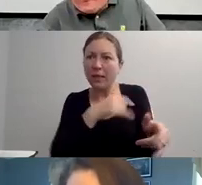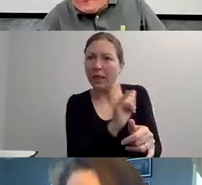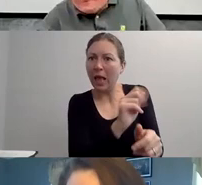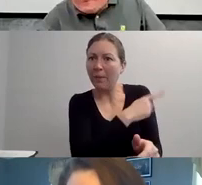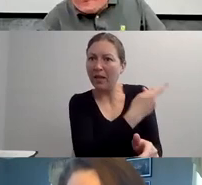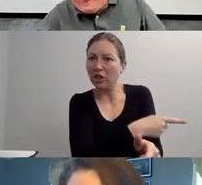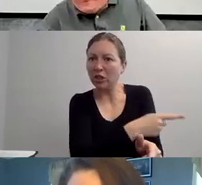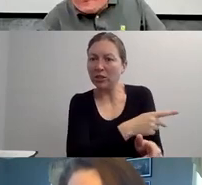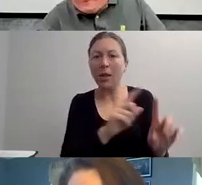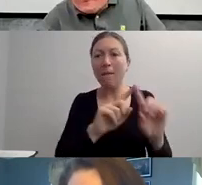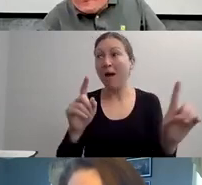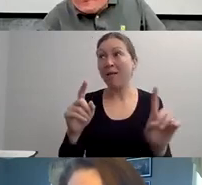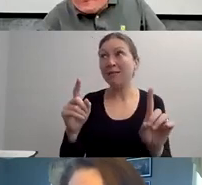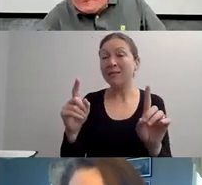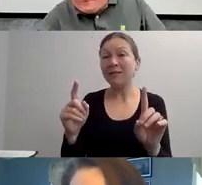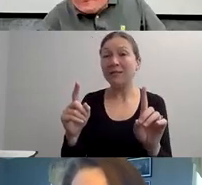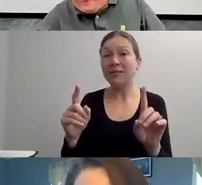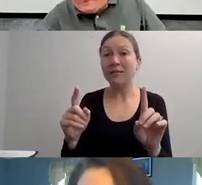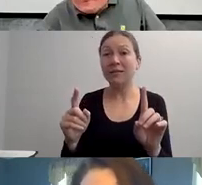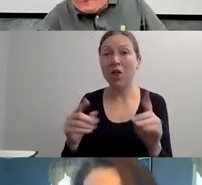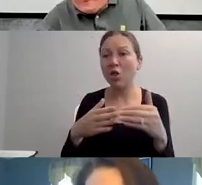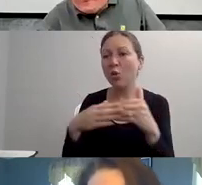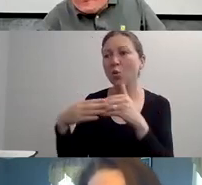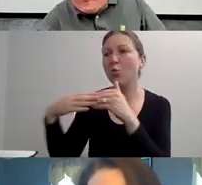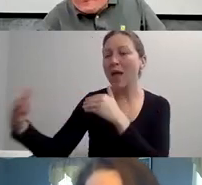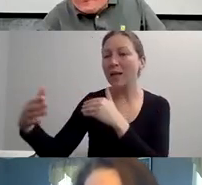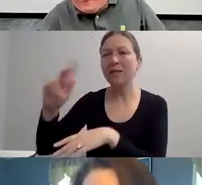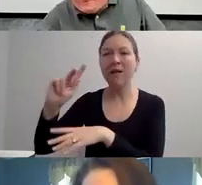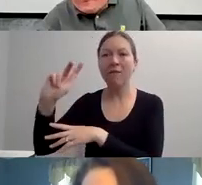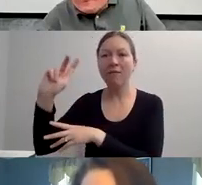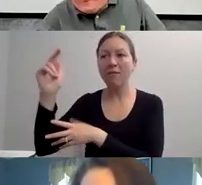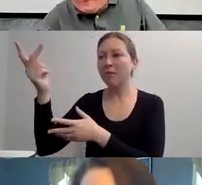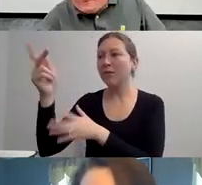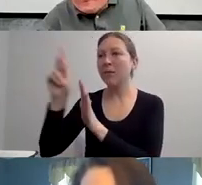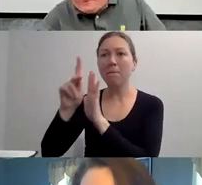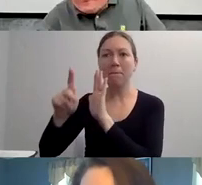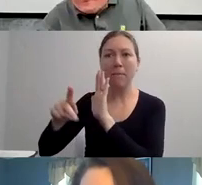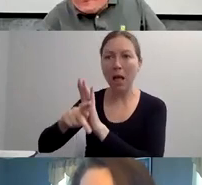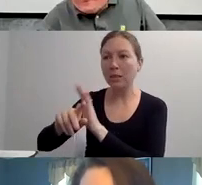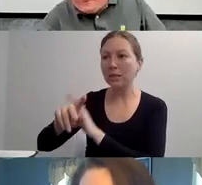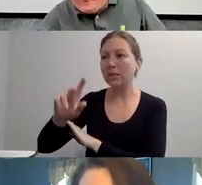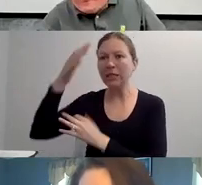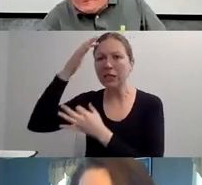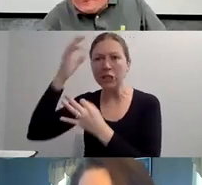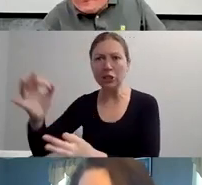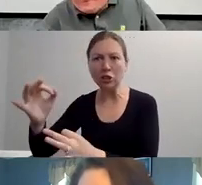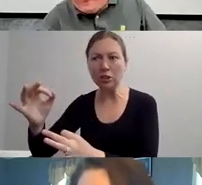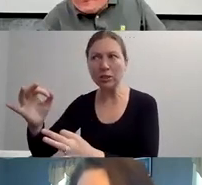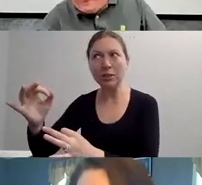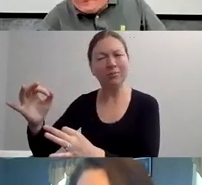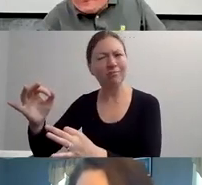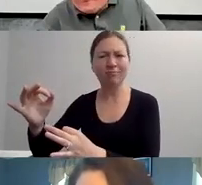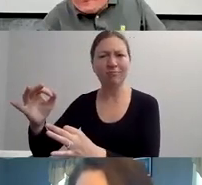YOU KNOW, THE MEDIA WAS ON THE CAMPFIRE AND HAVING PEOPLE TELL STORIES."